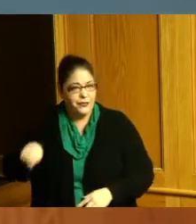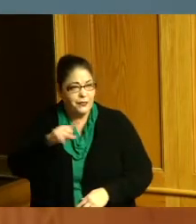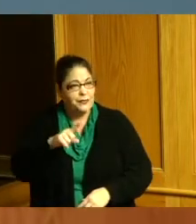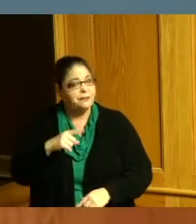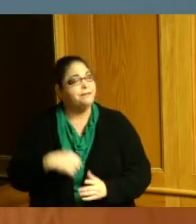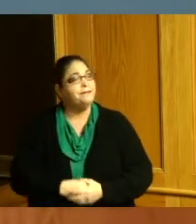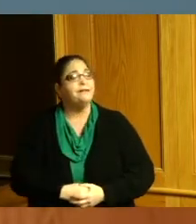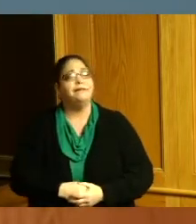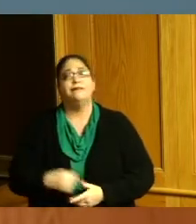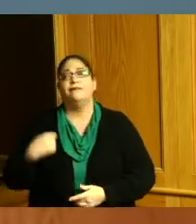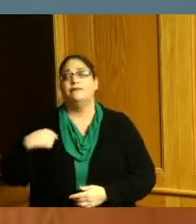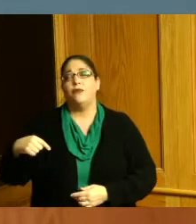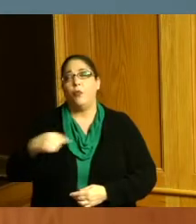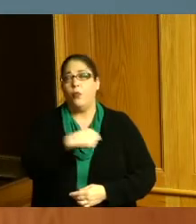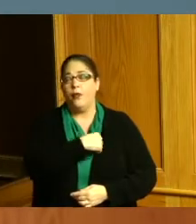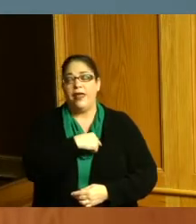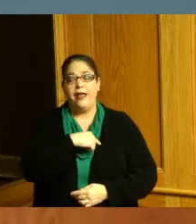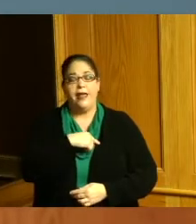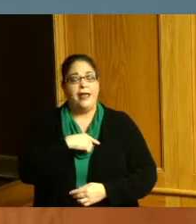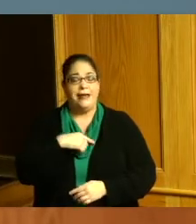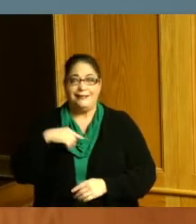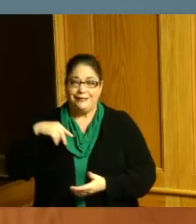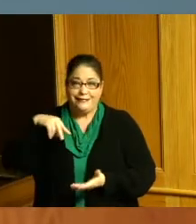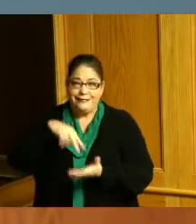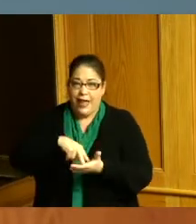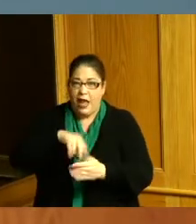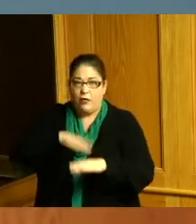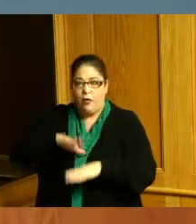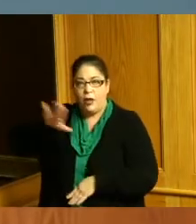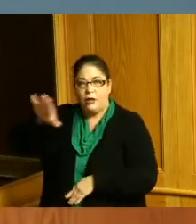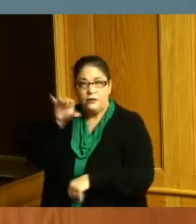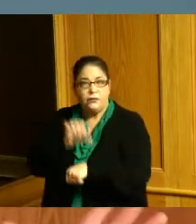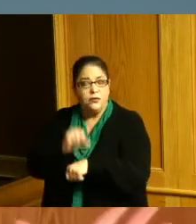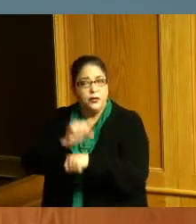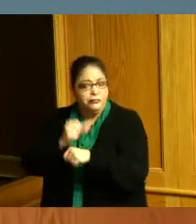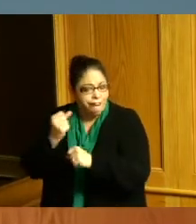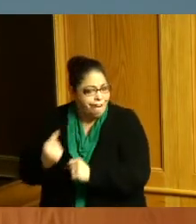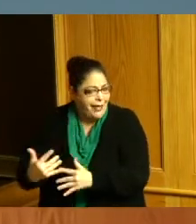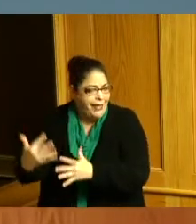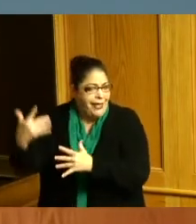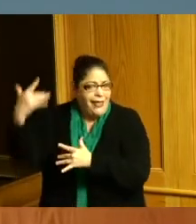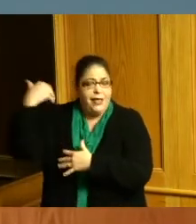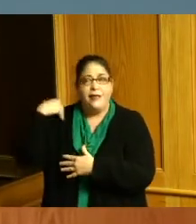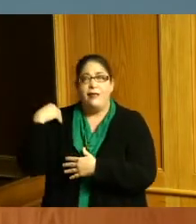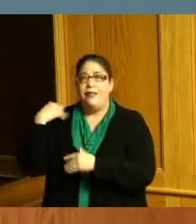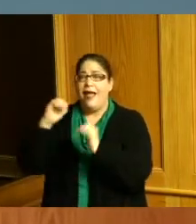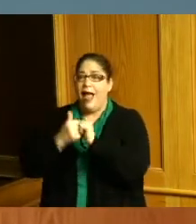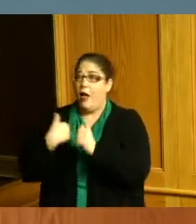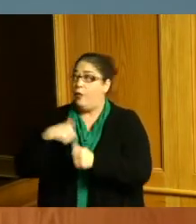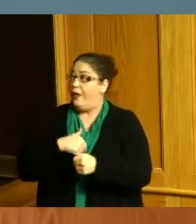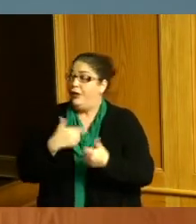we certainly stand on his shoulders that's how we got up here and how you know three